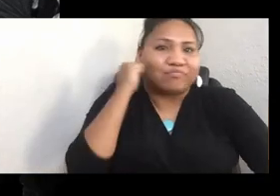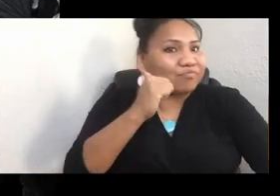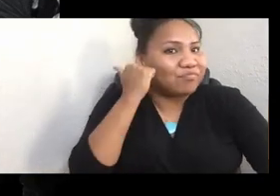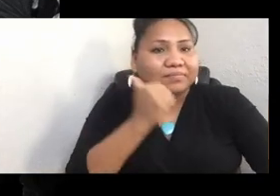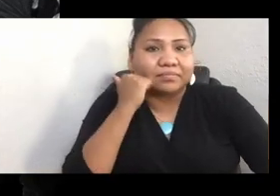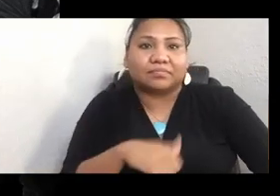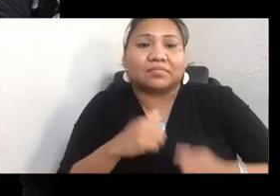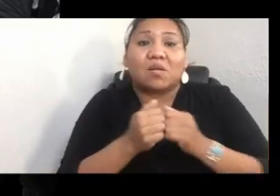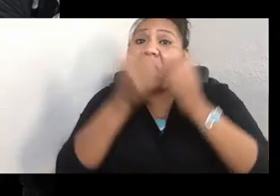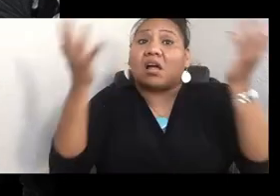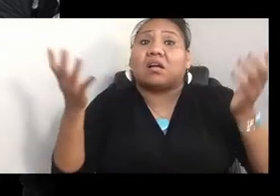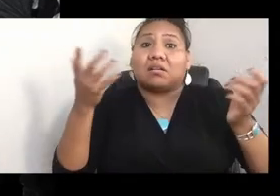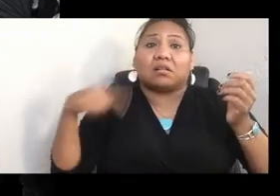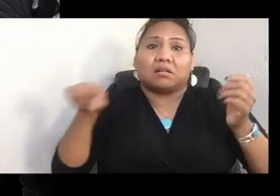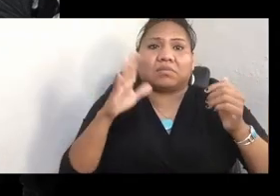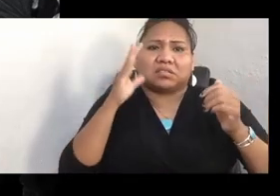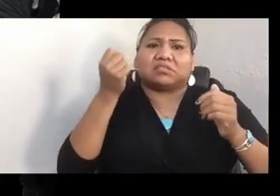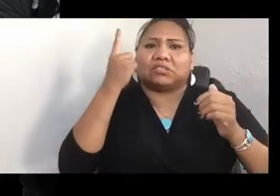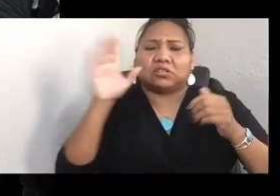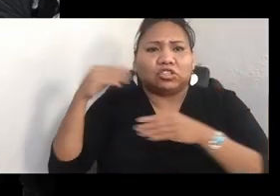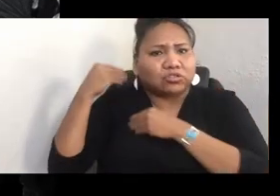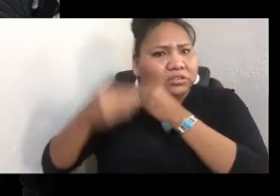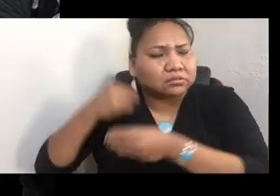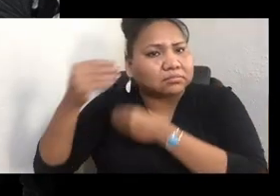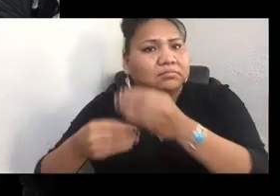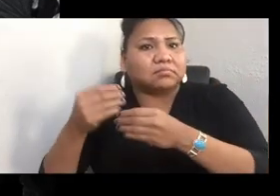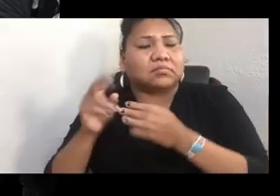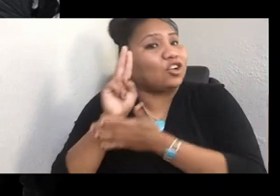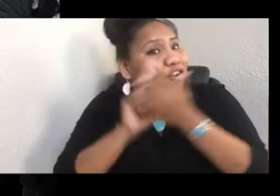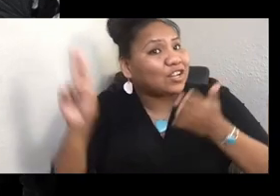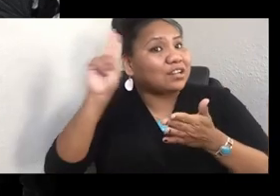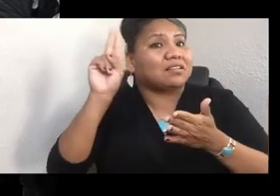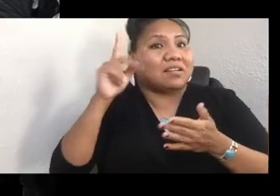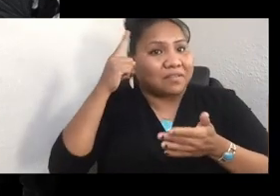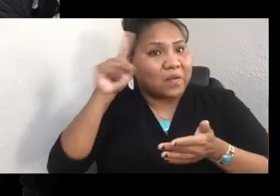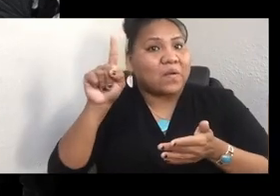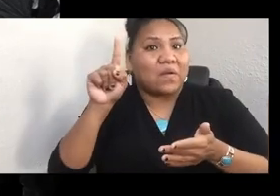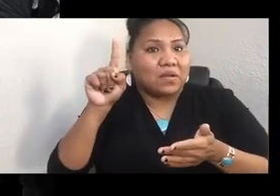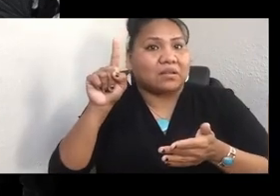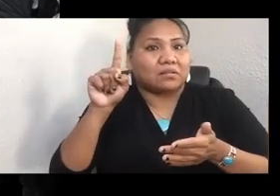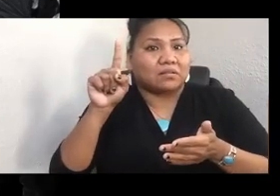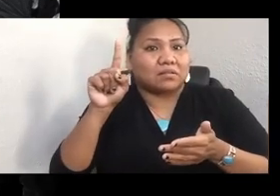practices, in 2002, to the University of Hawaii genetically modified kalo. And then they patented it, and they charge farmers